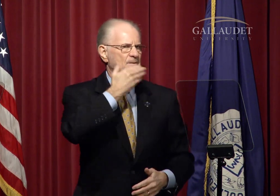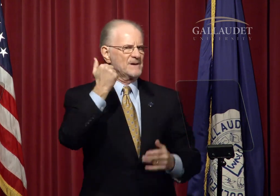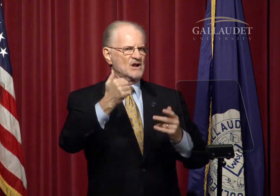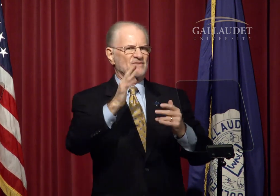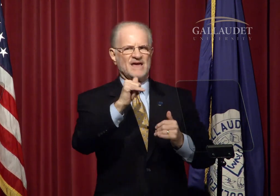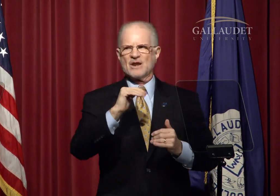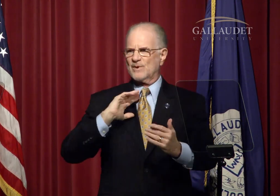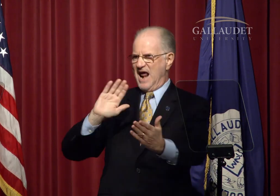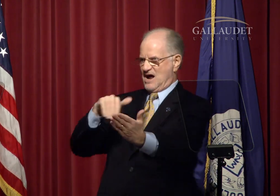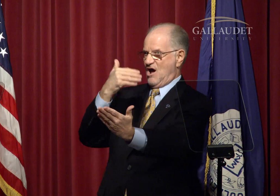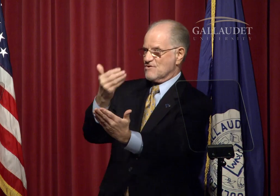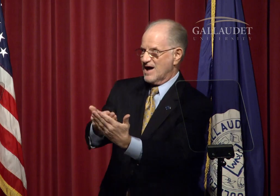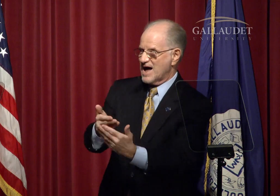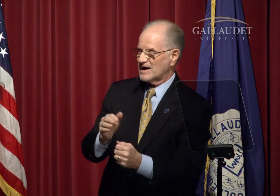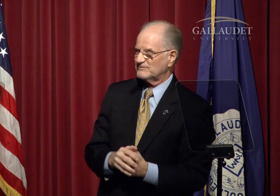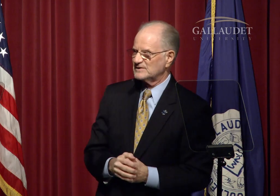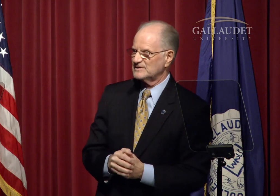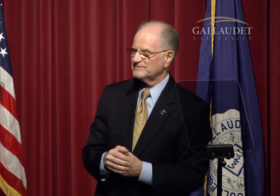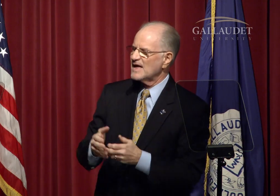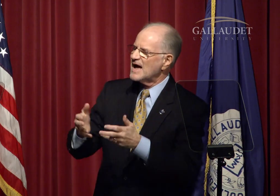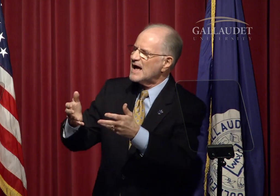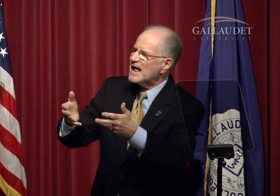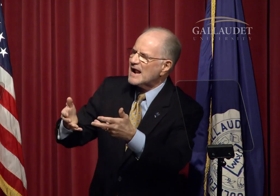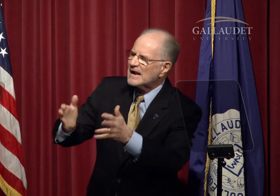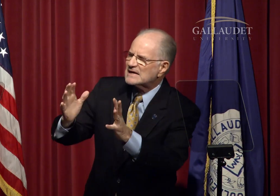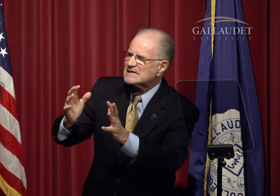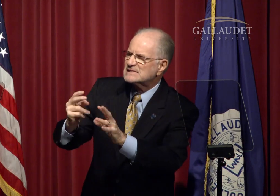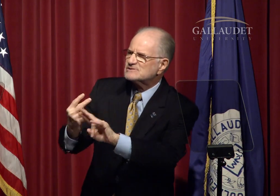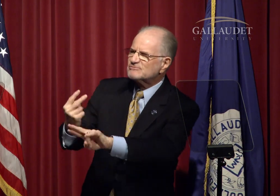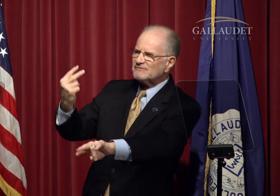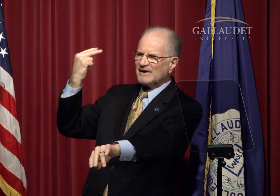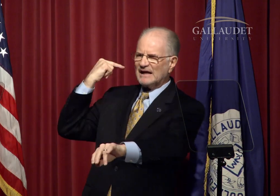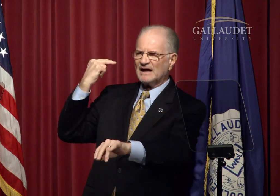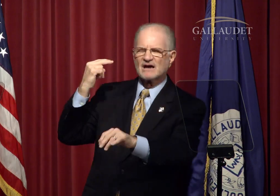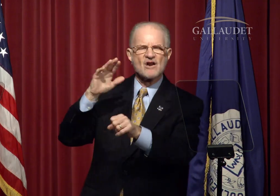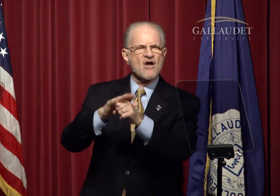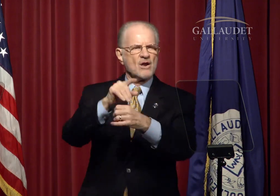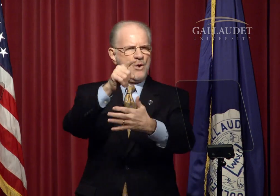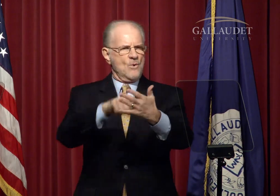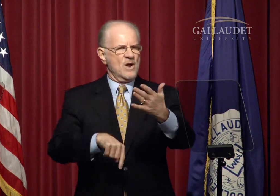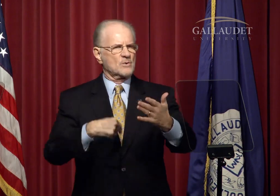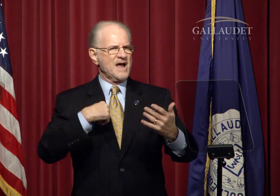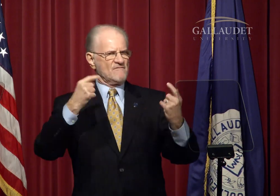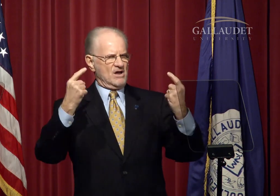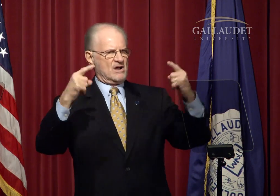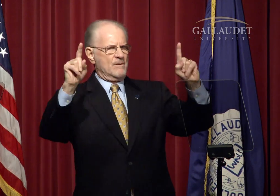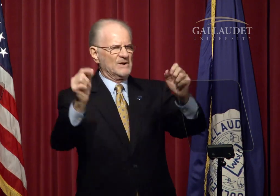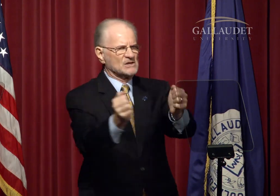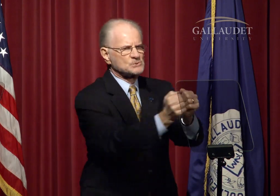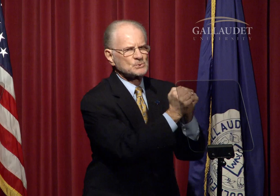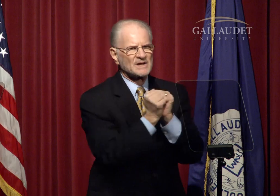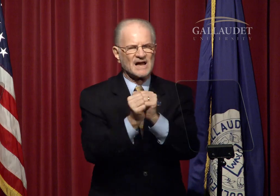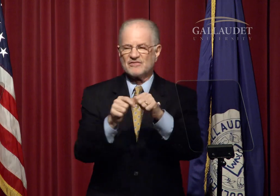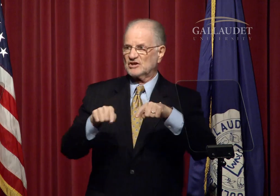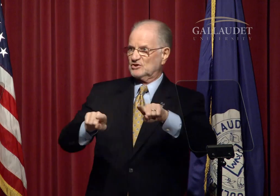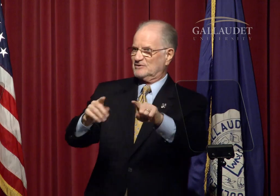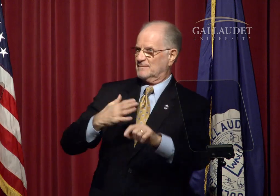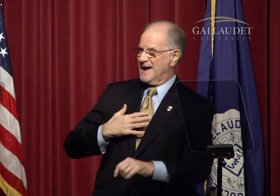will leave Gallaudet better than when I arrived. Let's reflect on what we've accomplished together